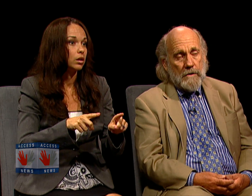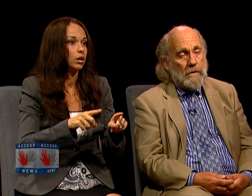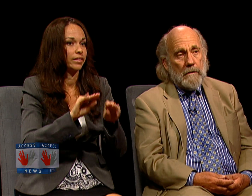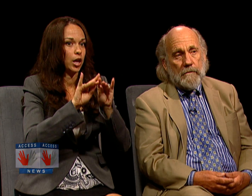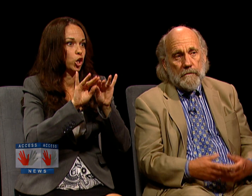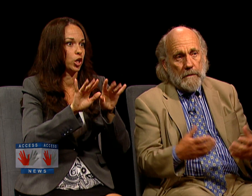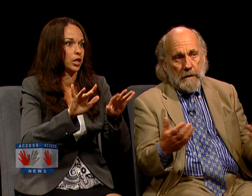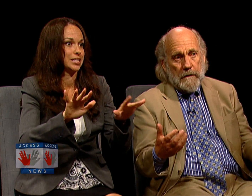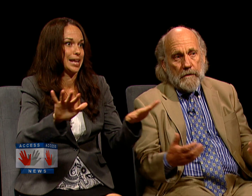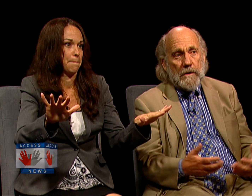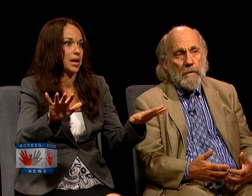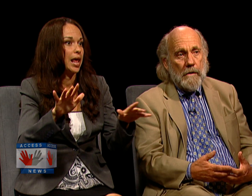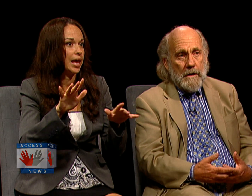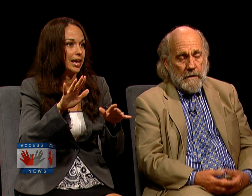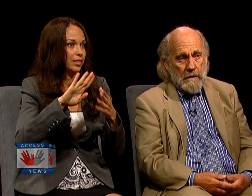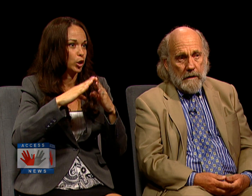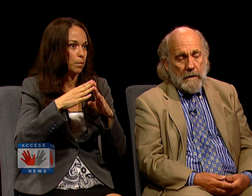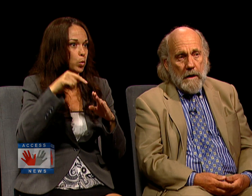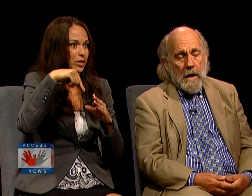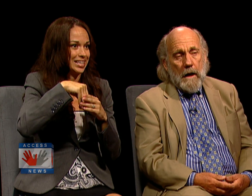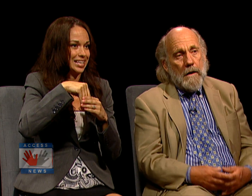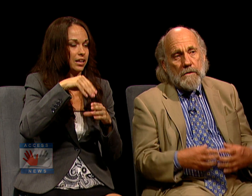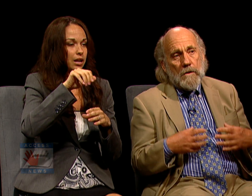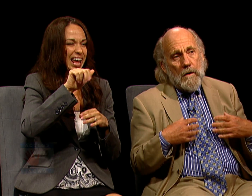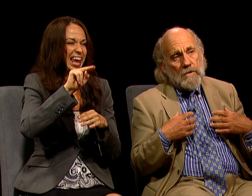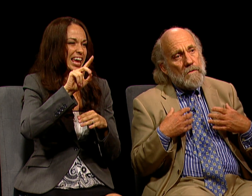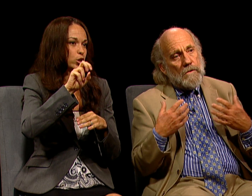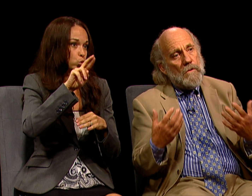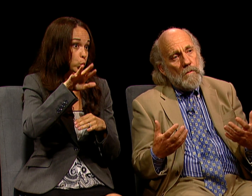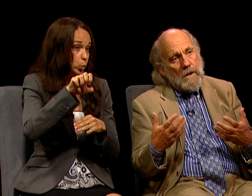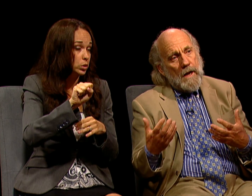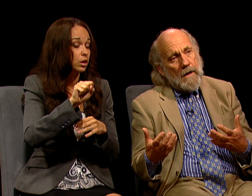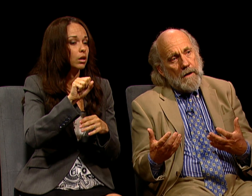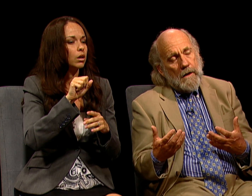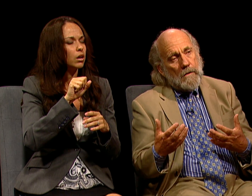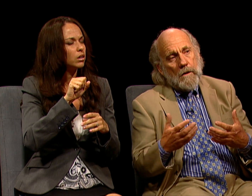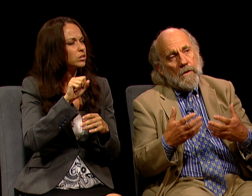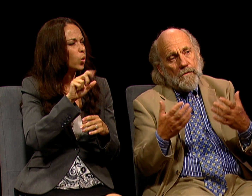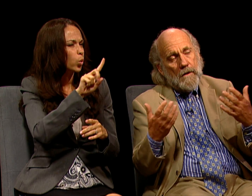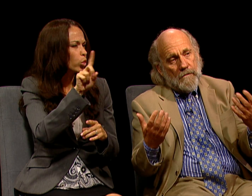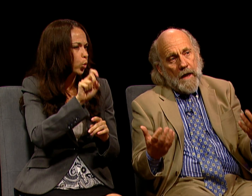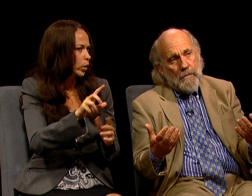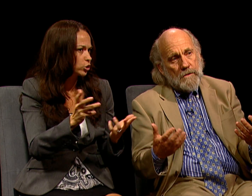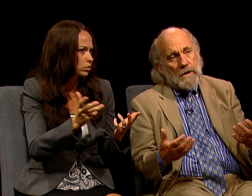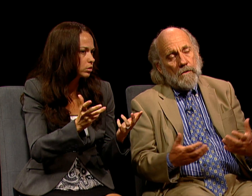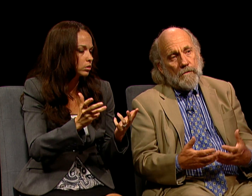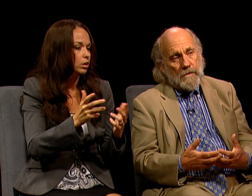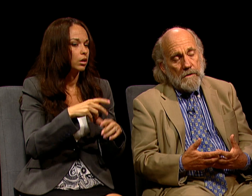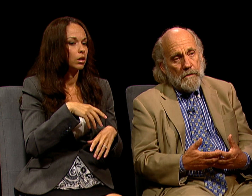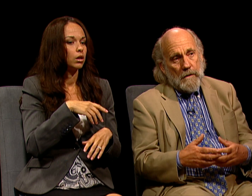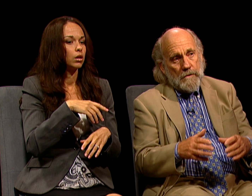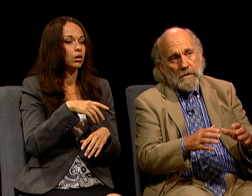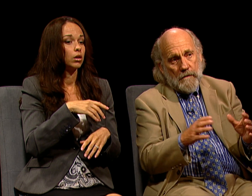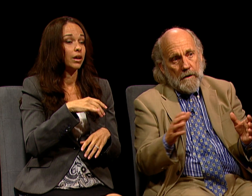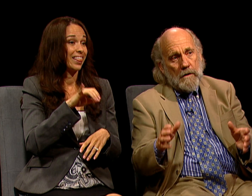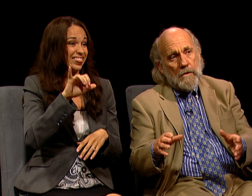OF THE COMMUNITY IT'S IN. AND IT'S A QUESTION OF DO WE HAVE-- AND IF THAT PARTICULAR FACILITY WHICH IS VERY CLOSE